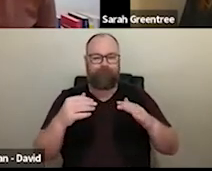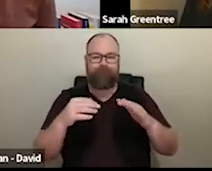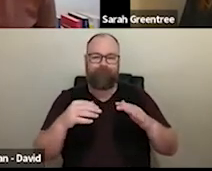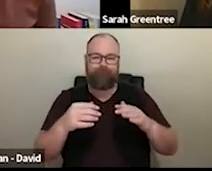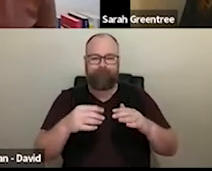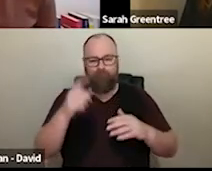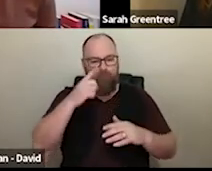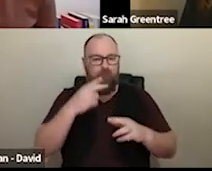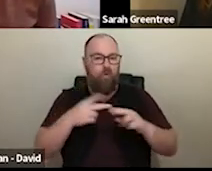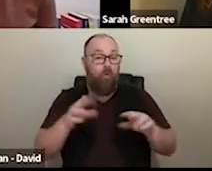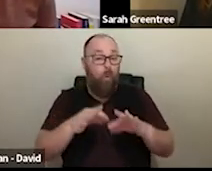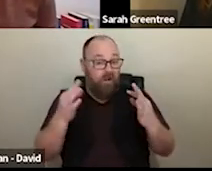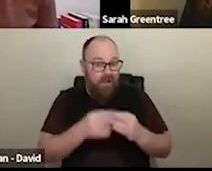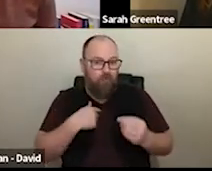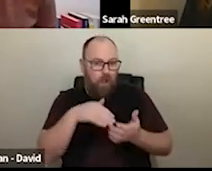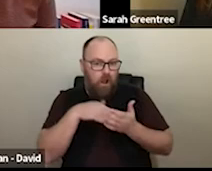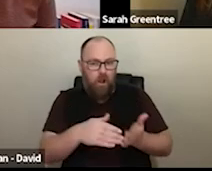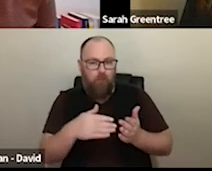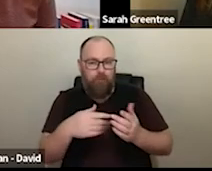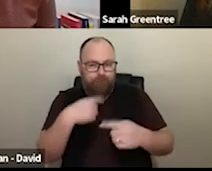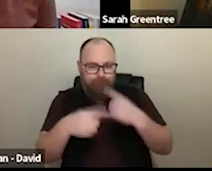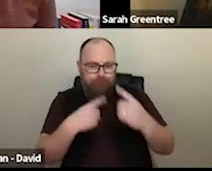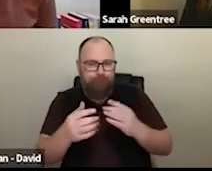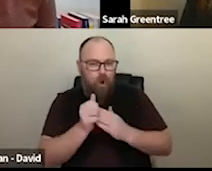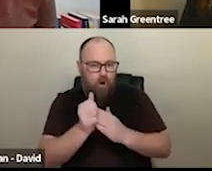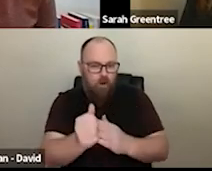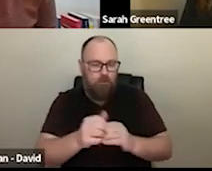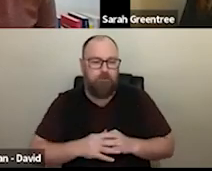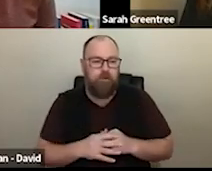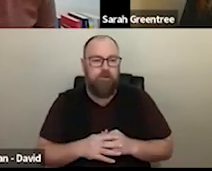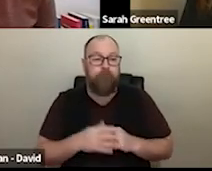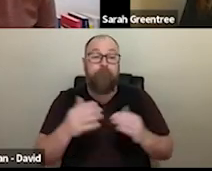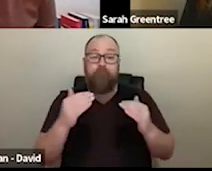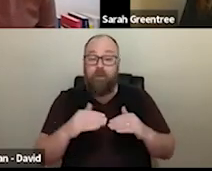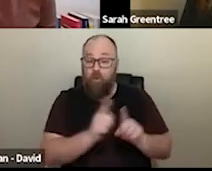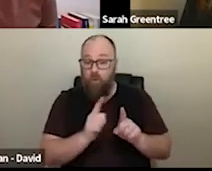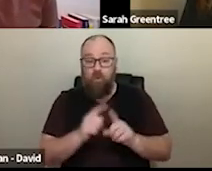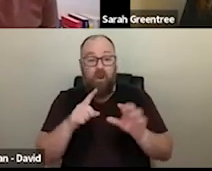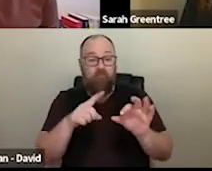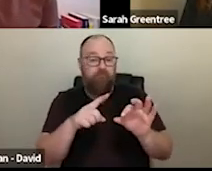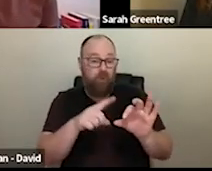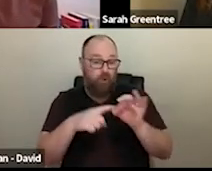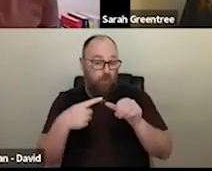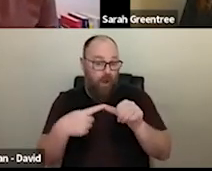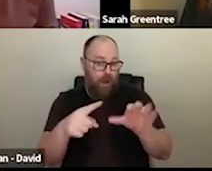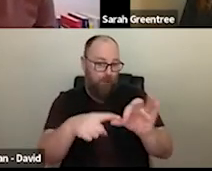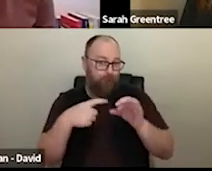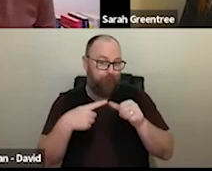in guiding people through some of this process and then we'll also have time for some Q. to be very helpful in guiding people through the process . Then we will have time